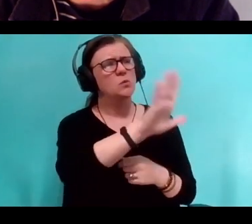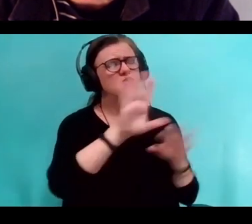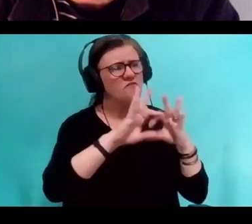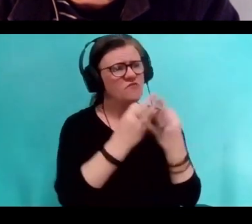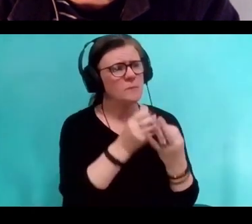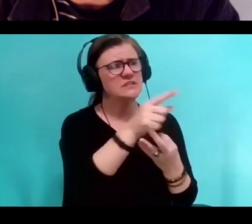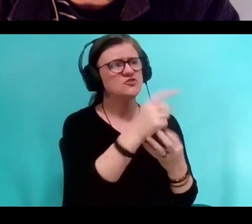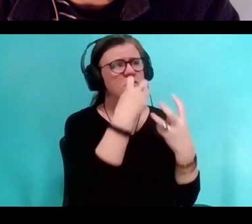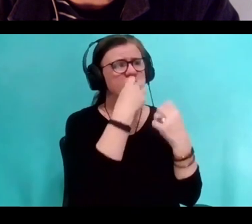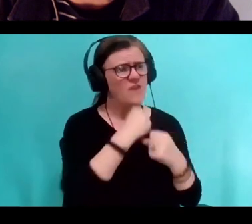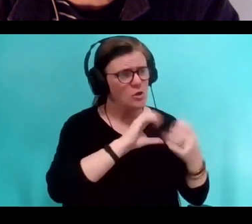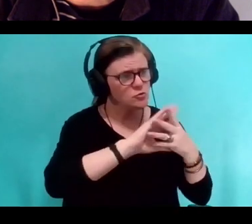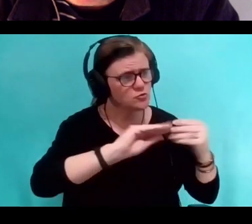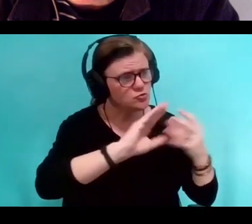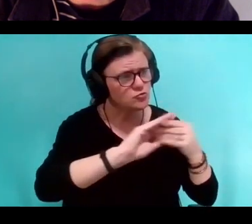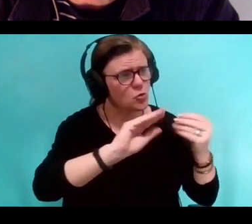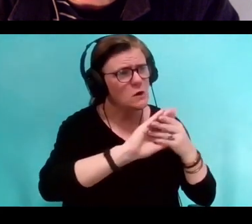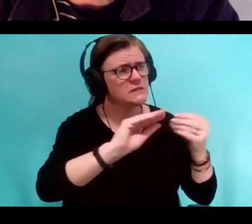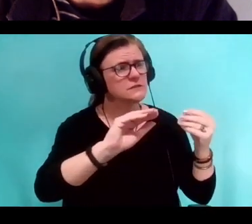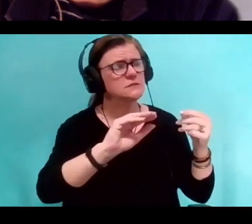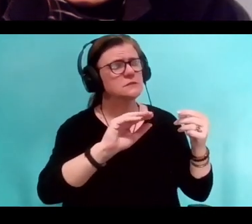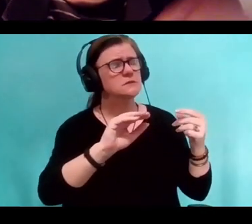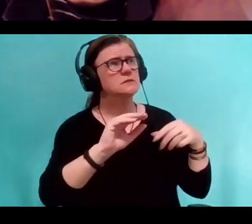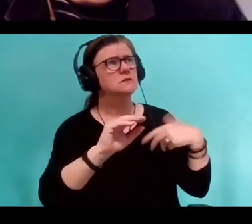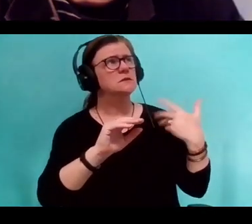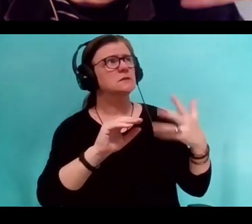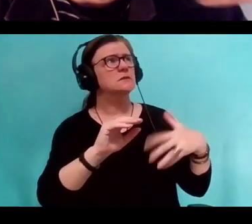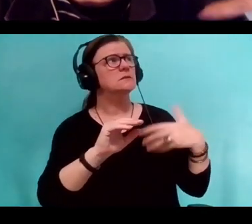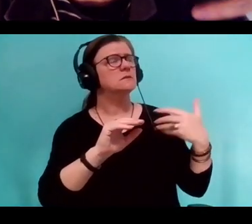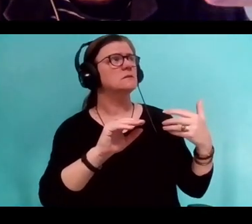Did you grow up in an environment where narratives,